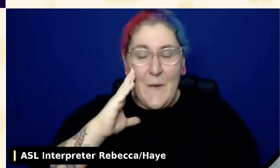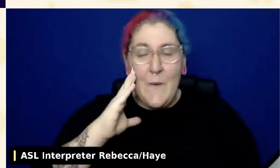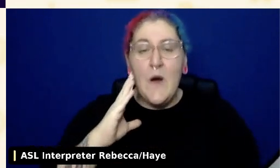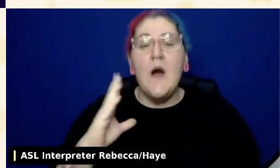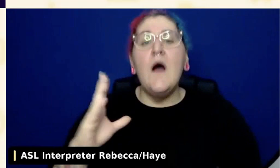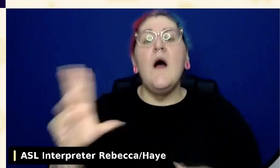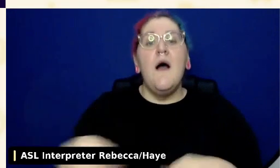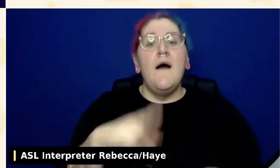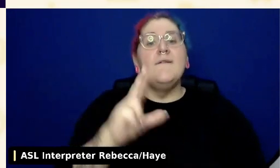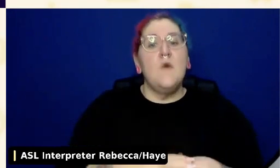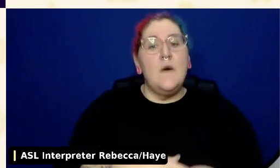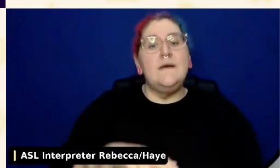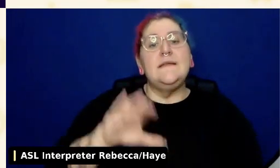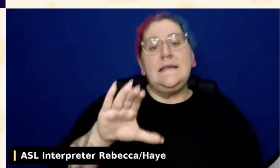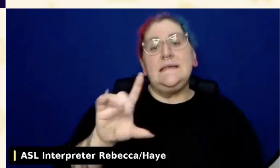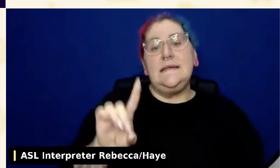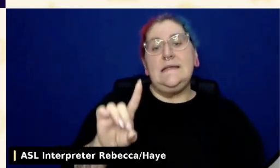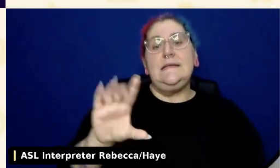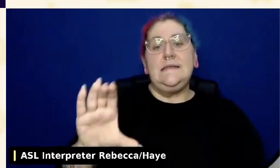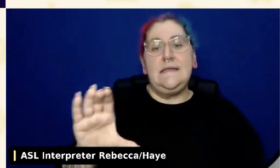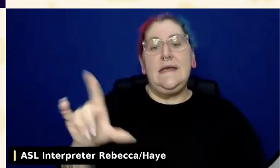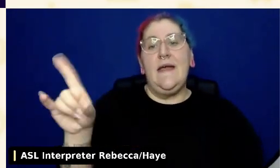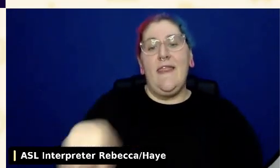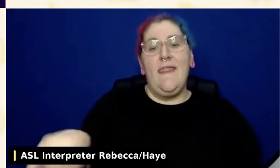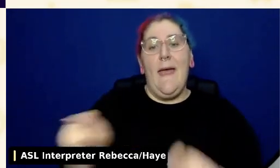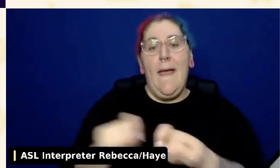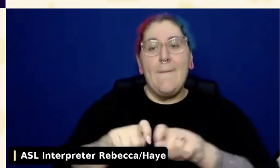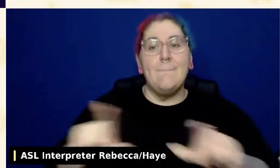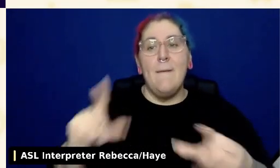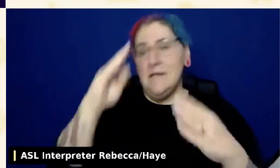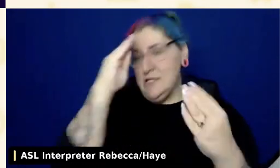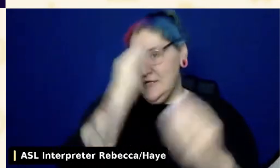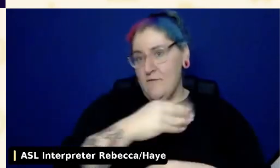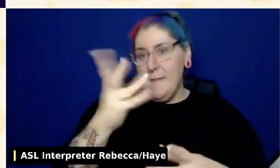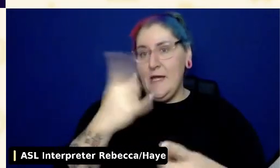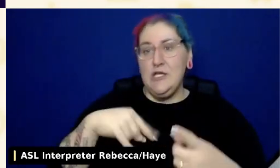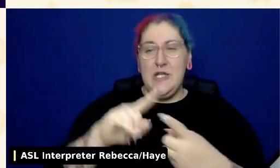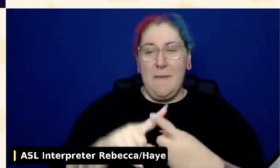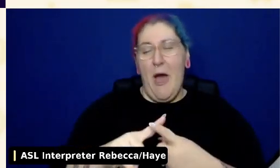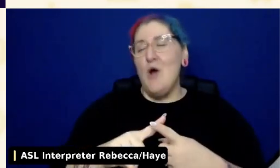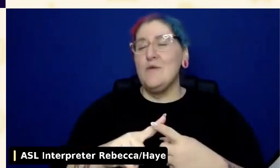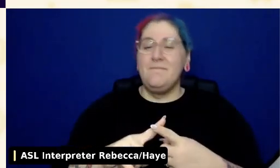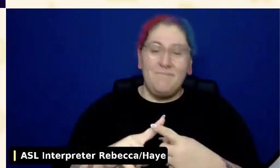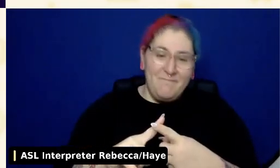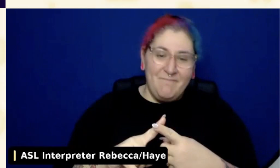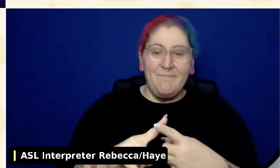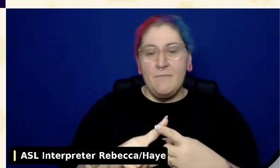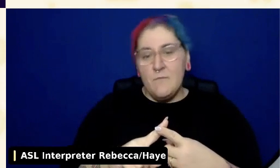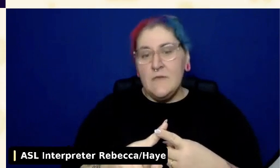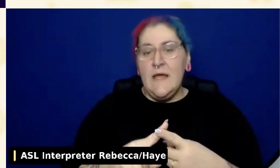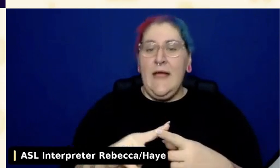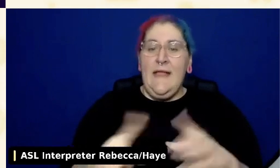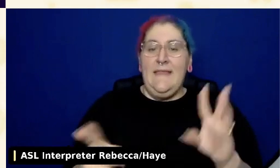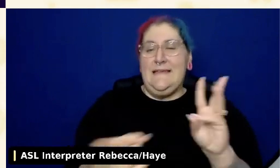or the Washington group questions. That doesn't capture this information in any way.